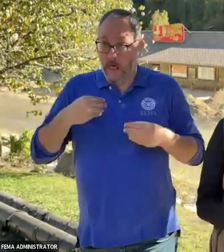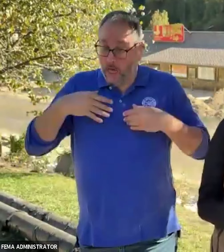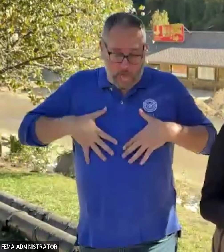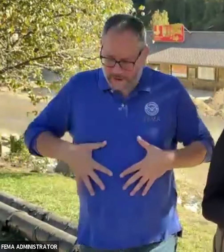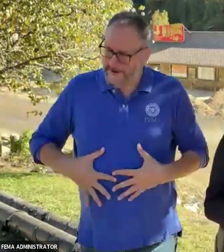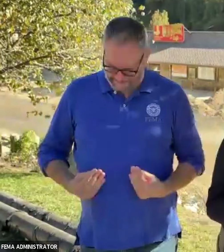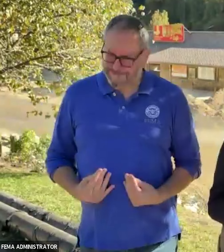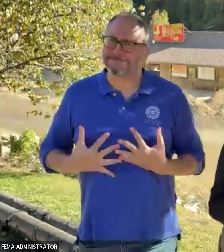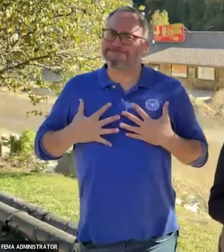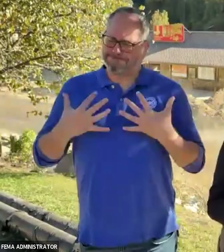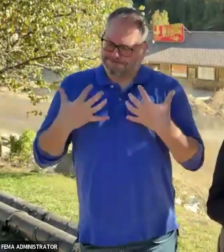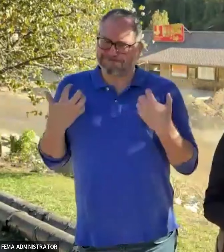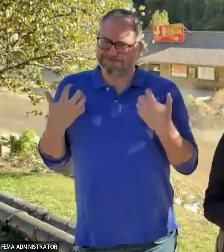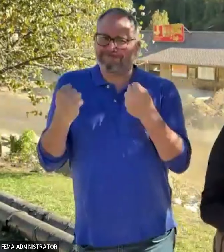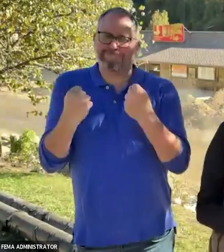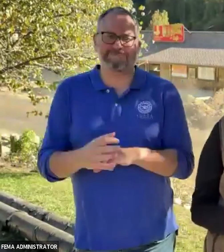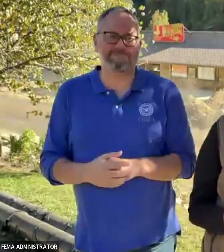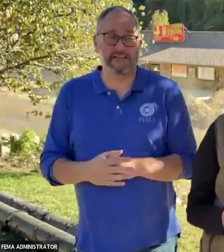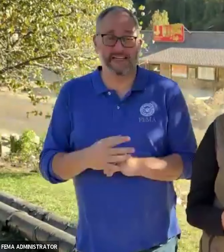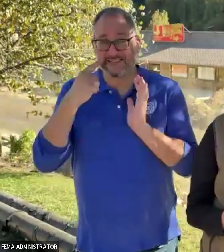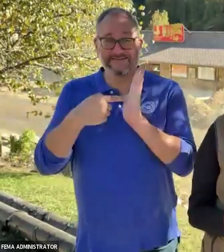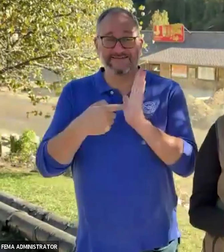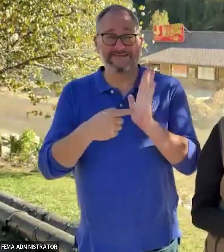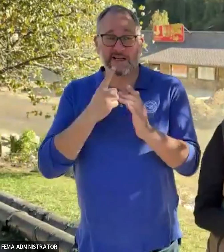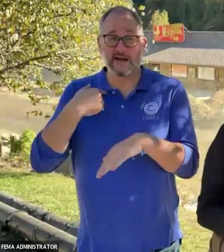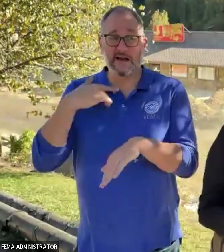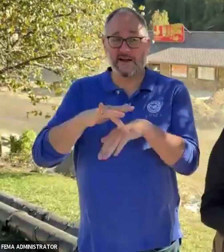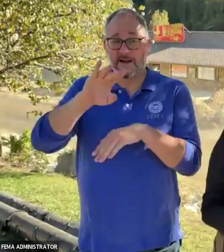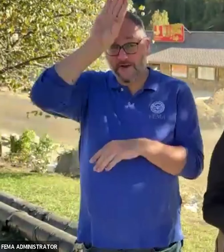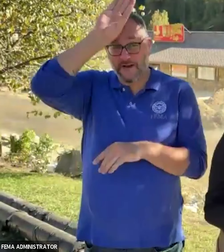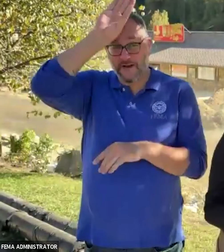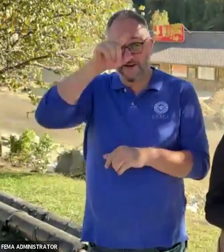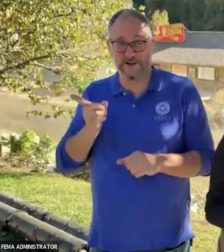For example, I visited a firehouse in Collettsville, North Carolina, earlier this week.